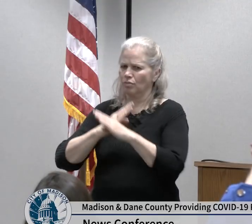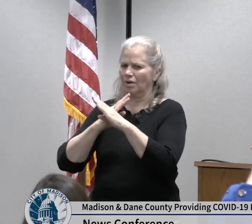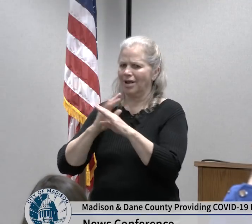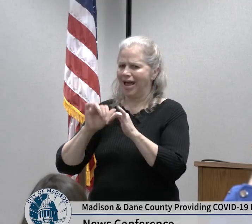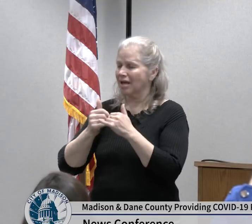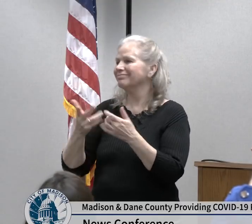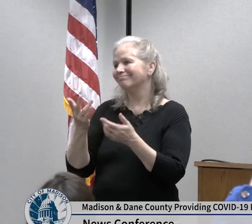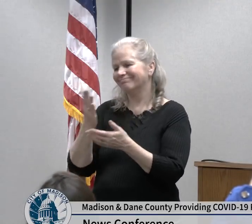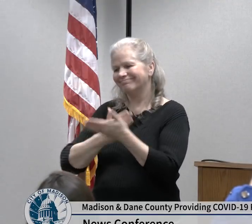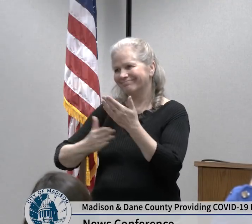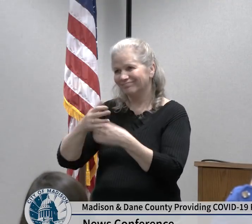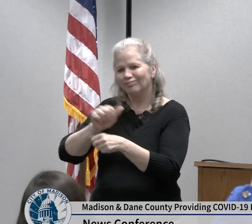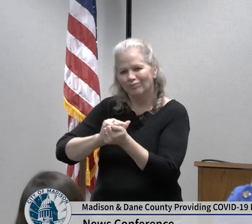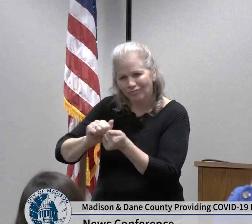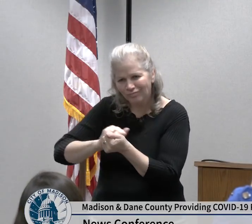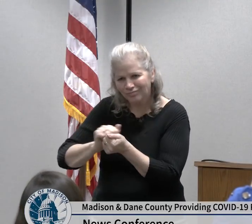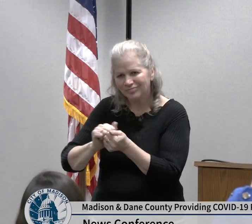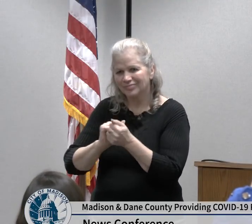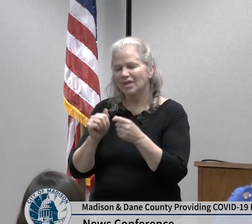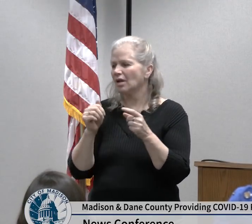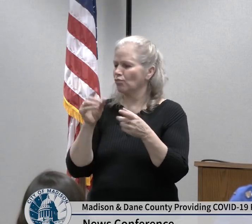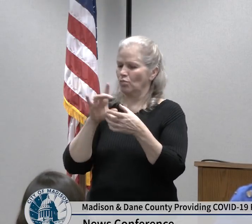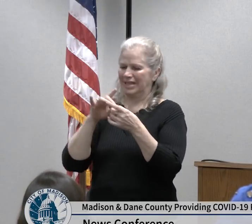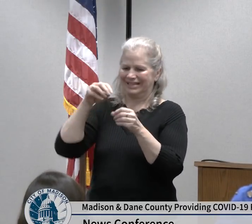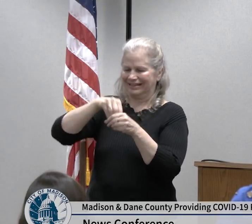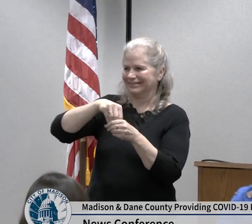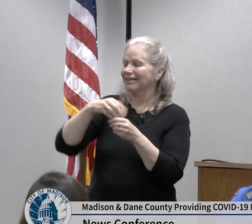alcohol based hand-sanitizer covering your cough